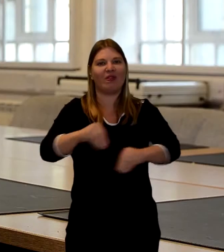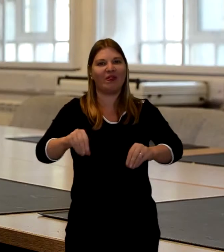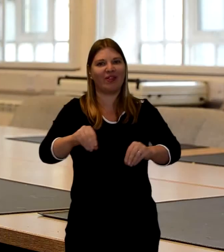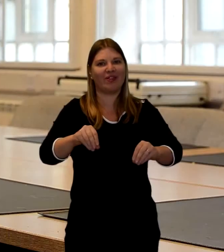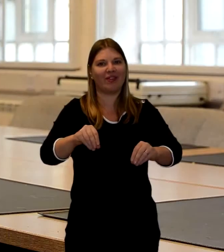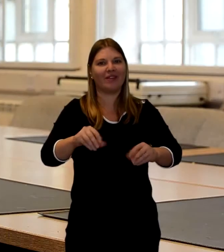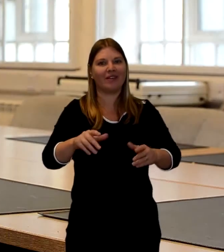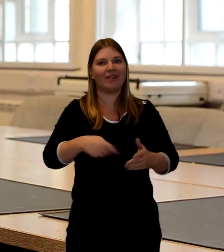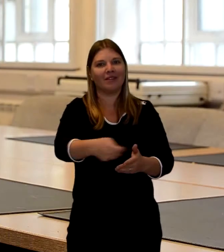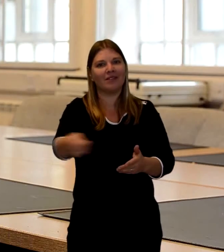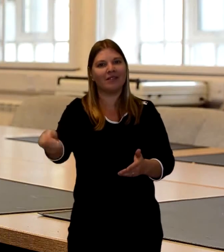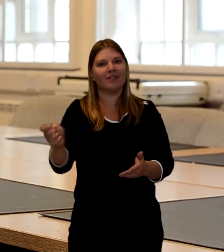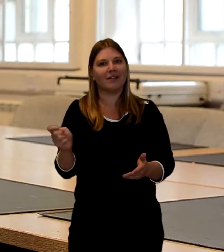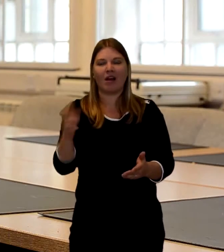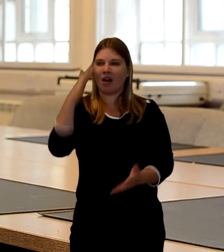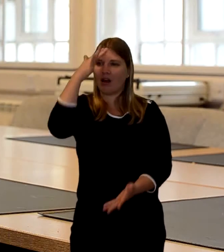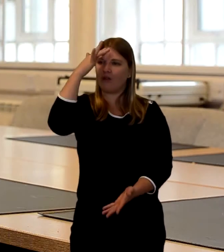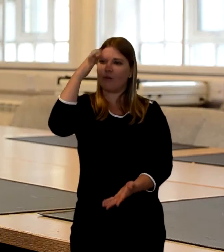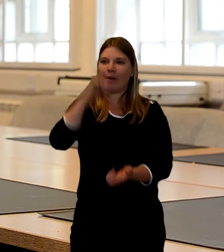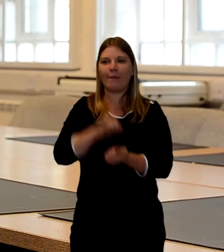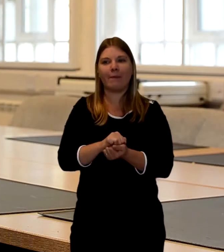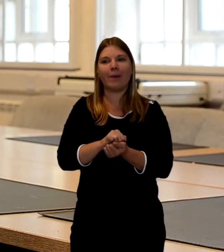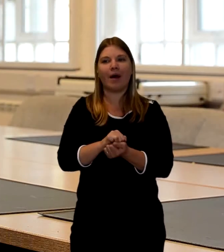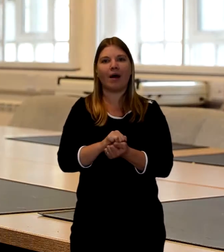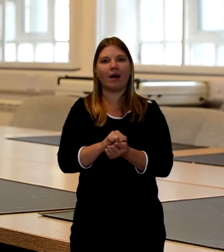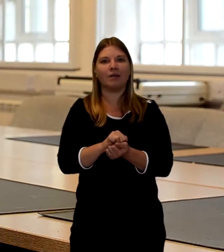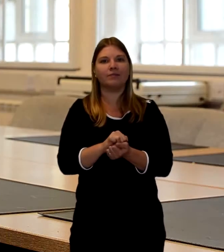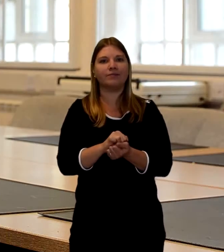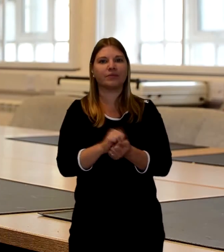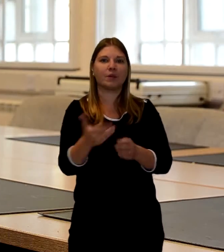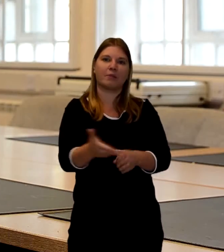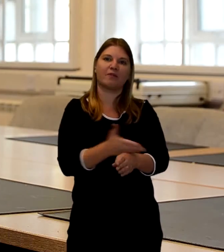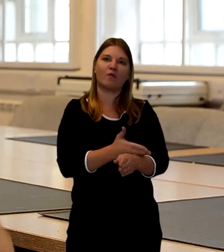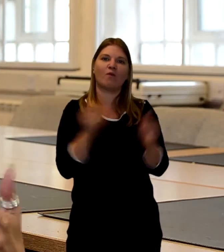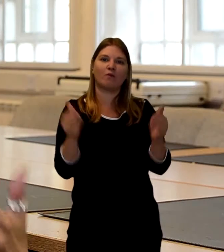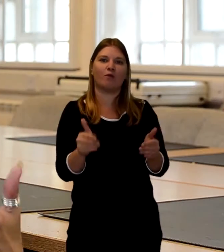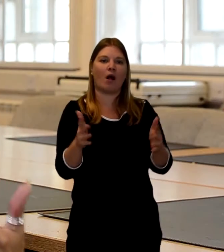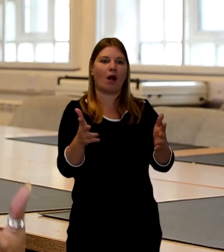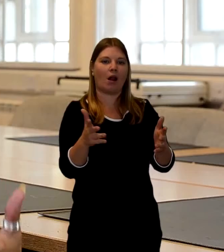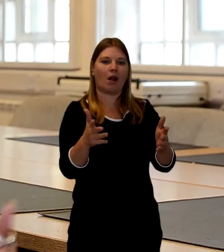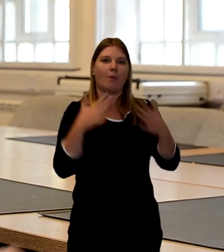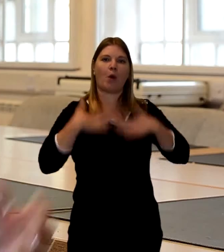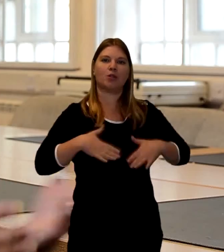I remember quite frankly when I did go and see my grandmother when she did come to the house before we finally said goodbye